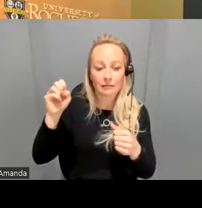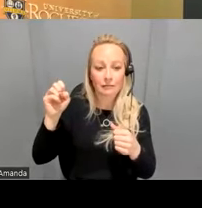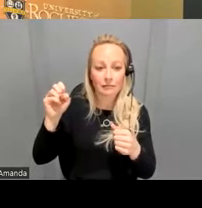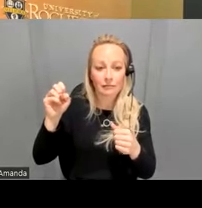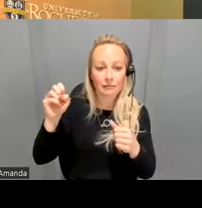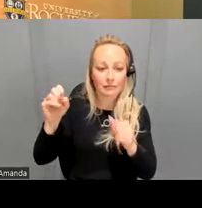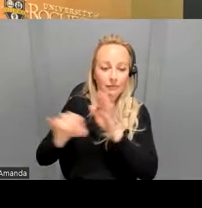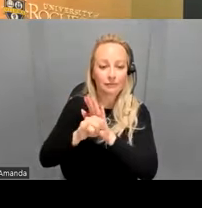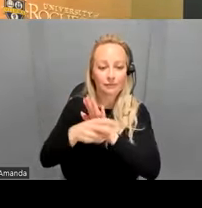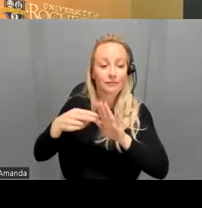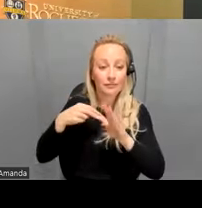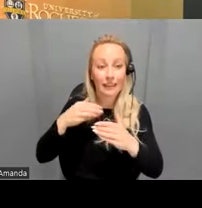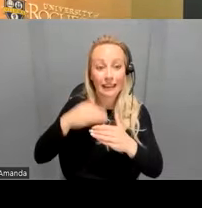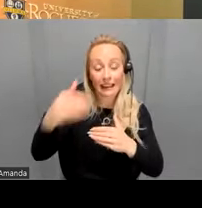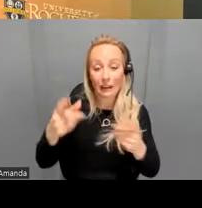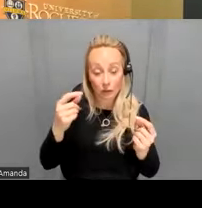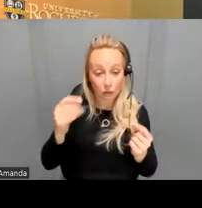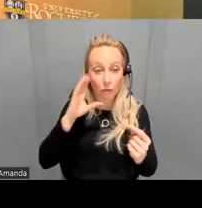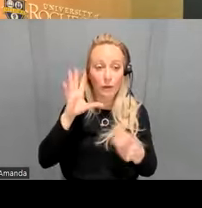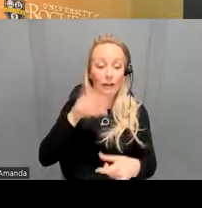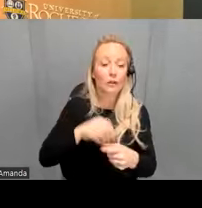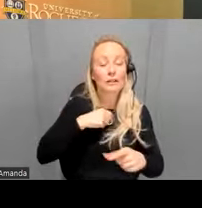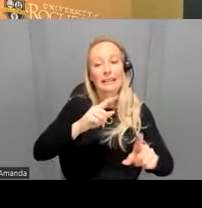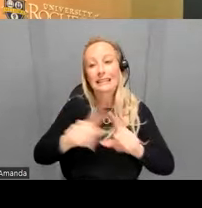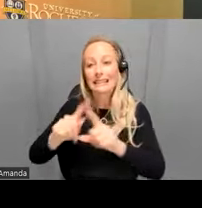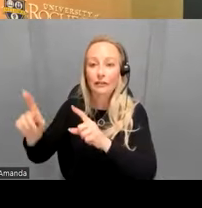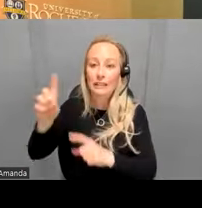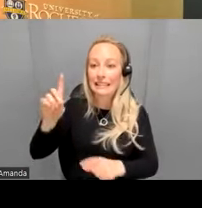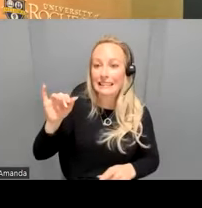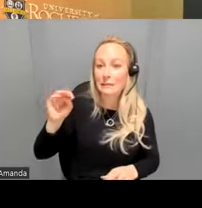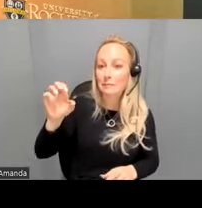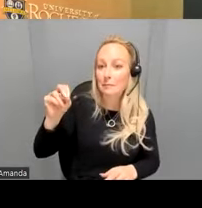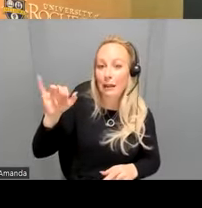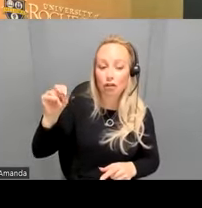steps though will also include hopefully looking at different dimensions of cultural connection and